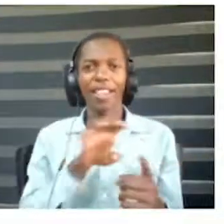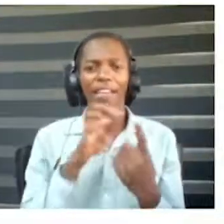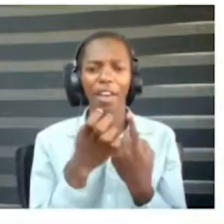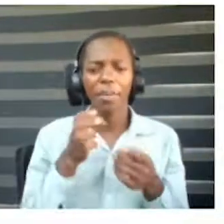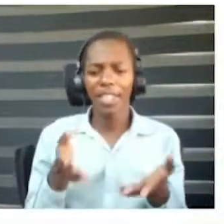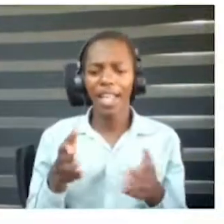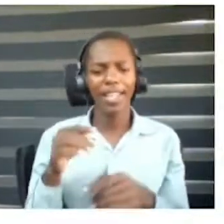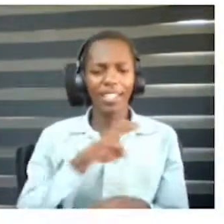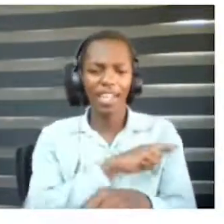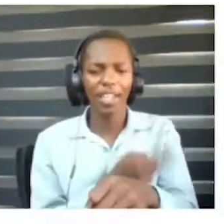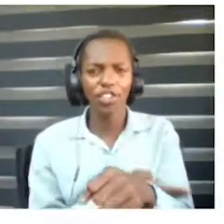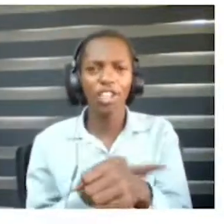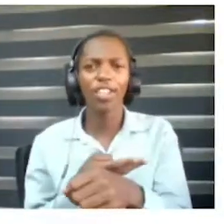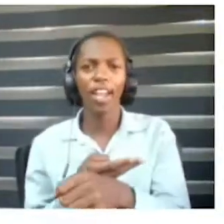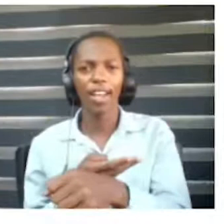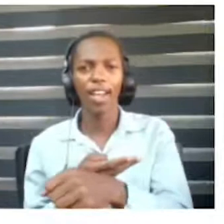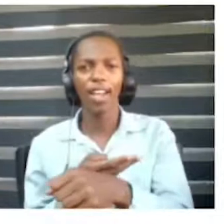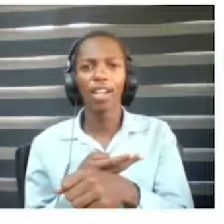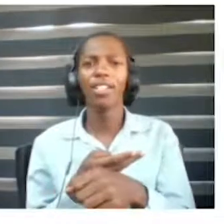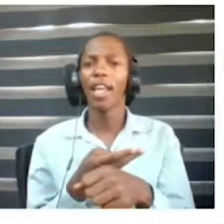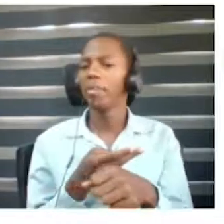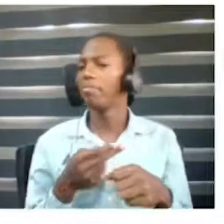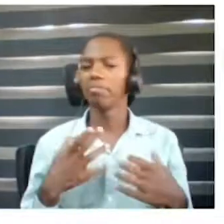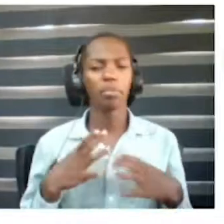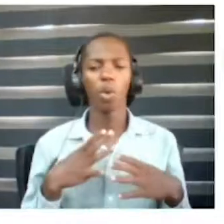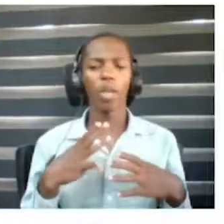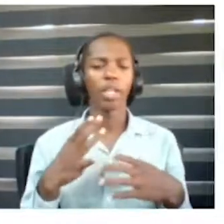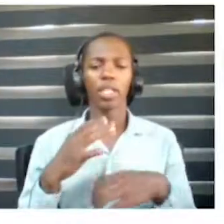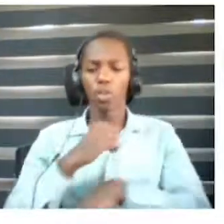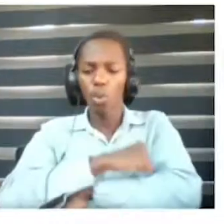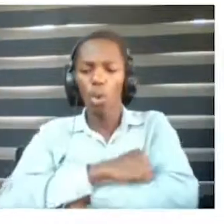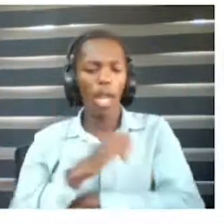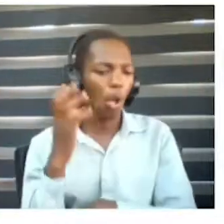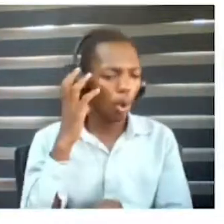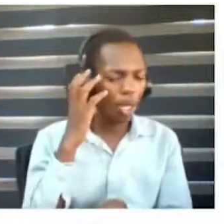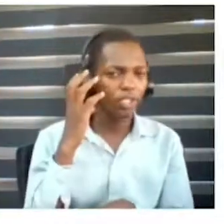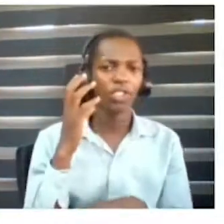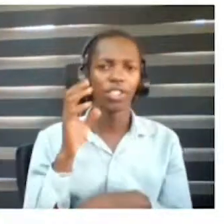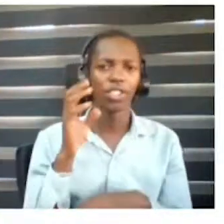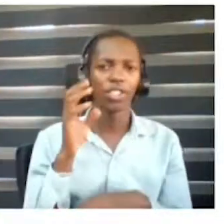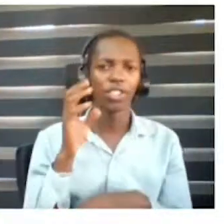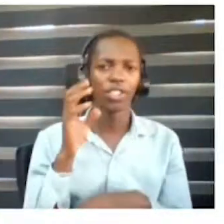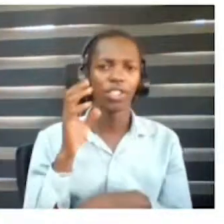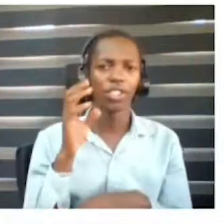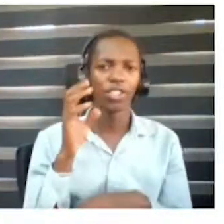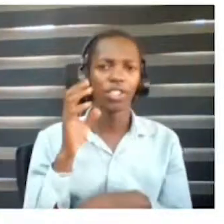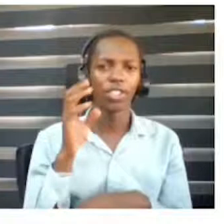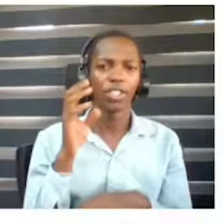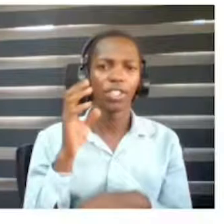Jobs at schools and colleges because of the difficulties they face in reading printed books and